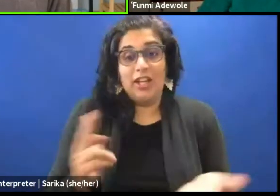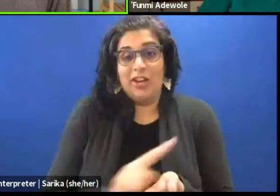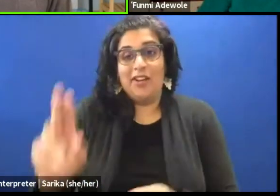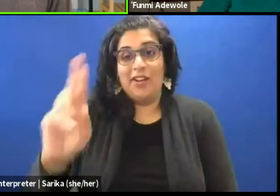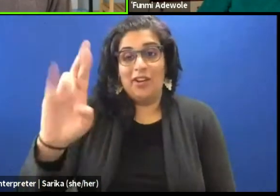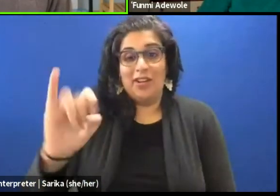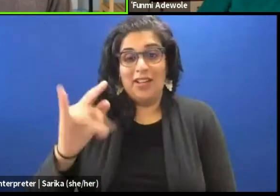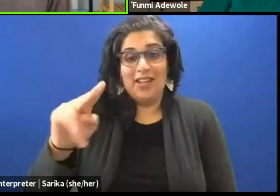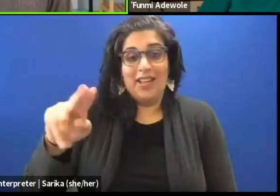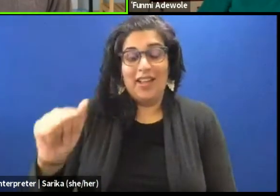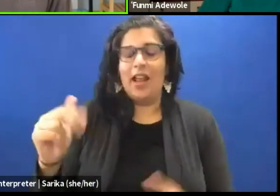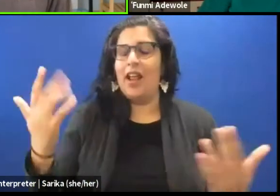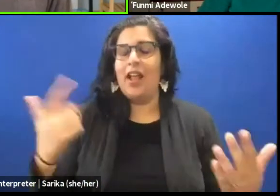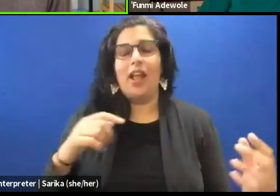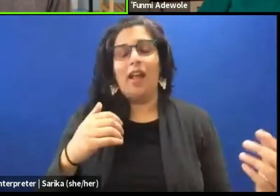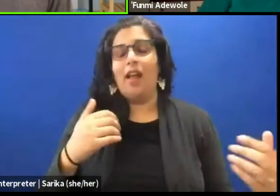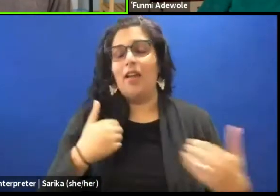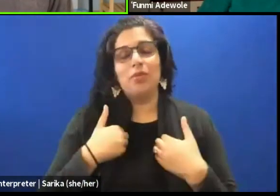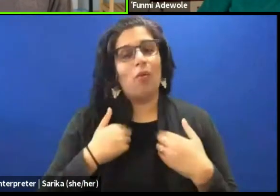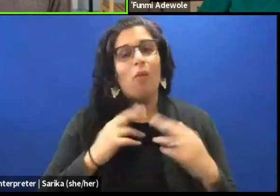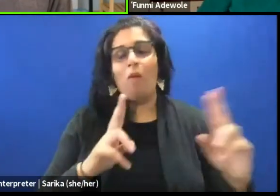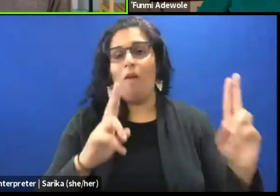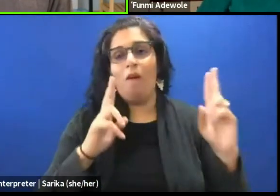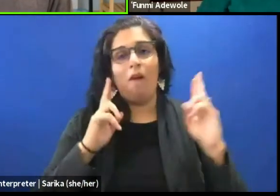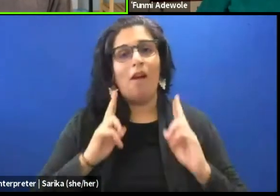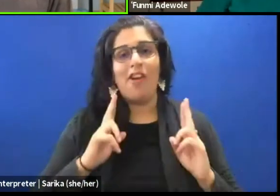to be working with great people